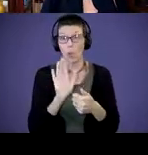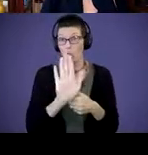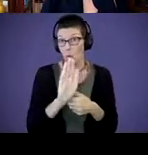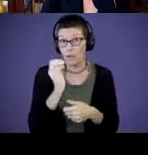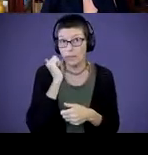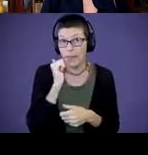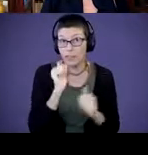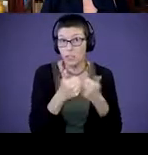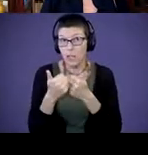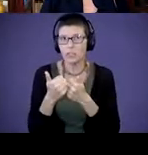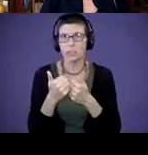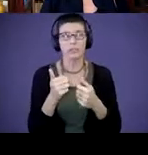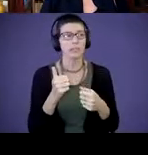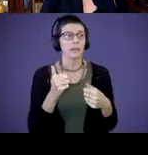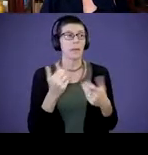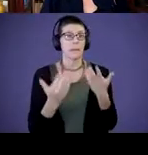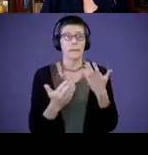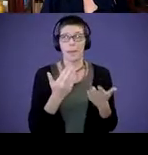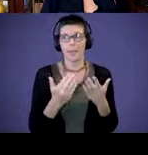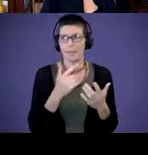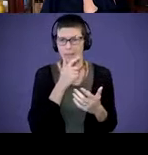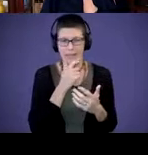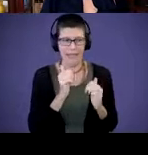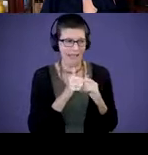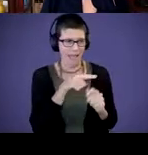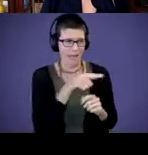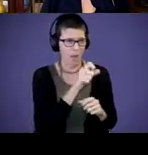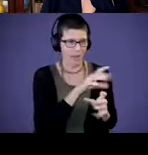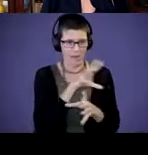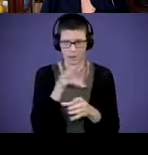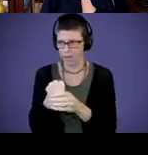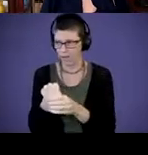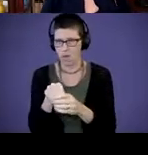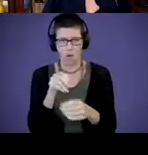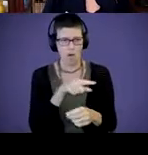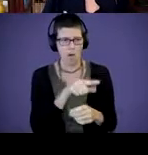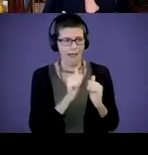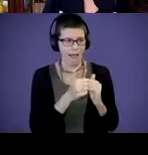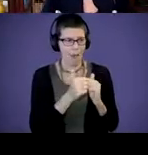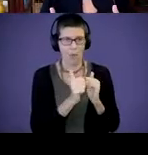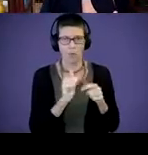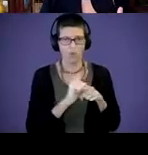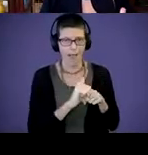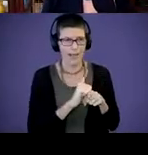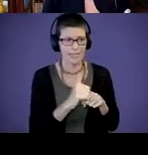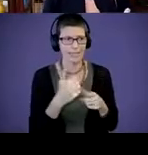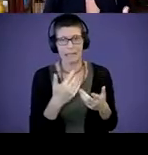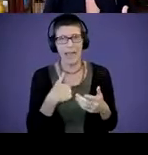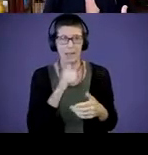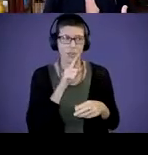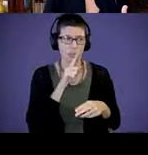fit that in?” Or practice challenges. “I'm not exactly sure how to sit and read with my child?”